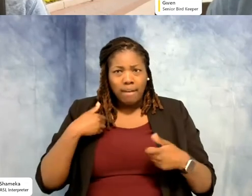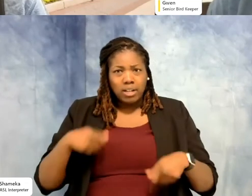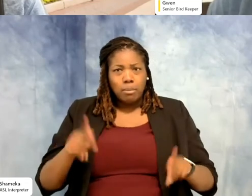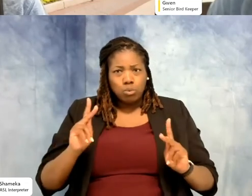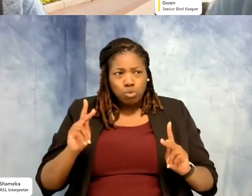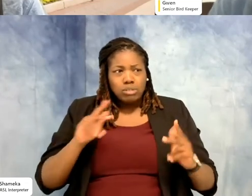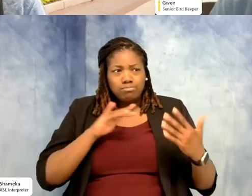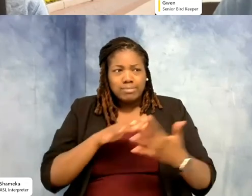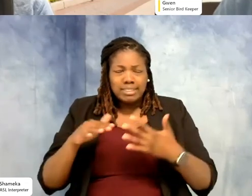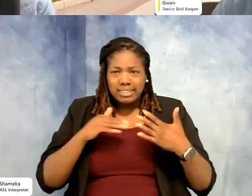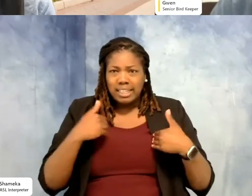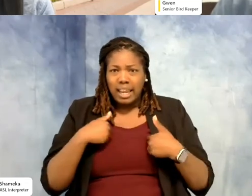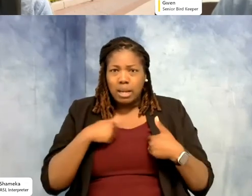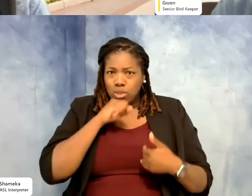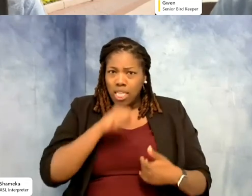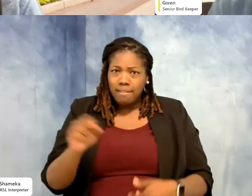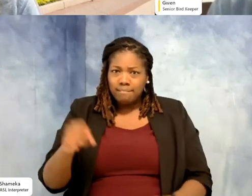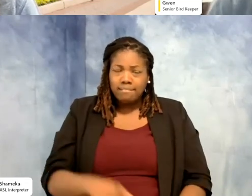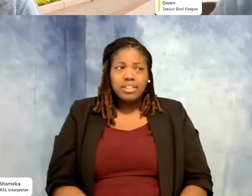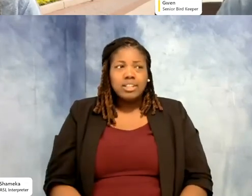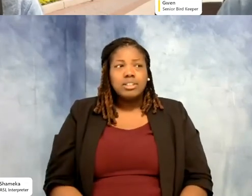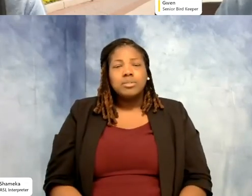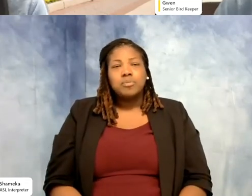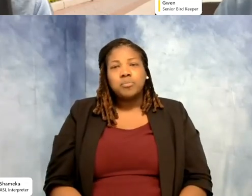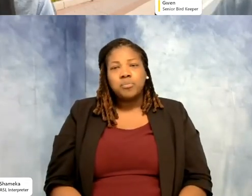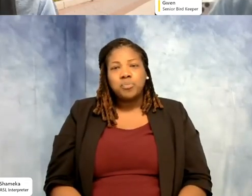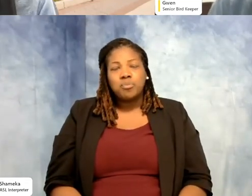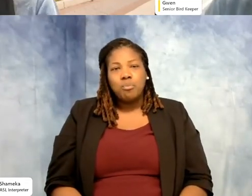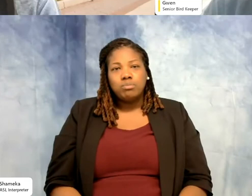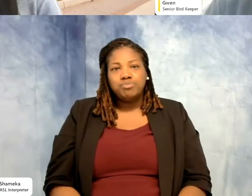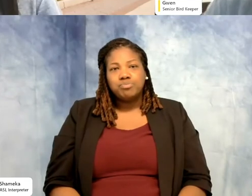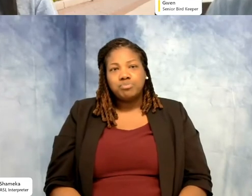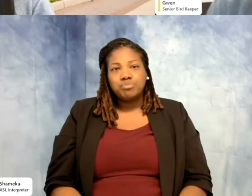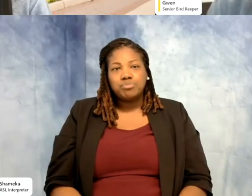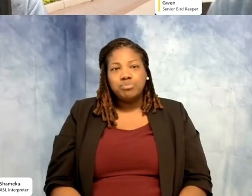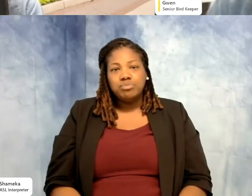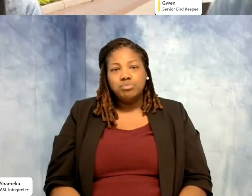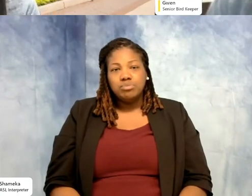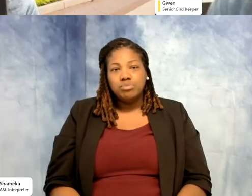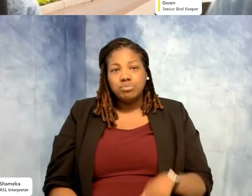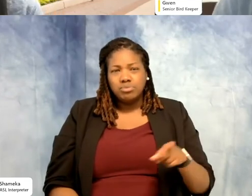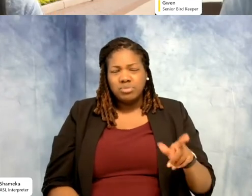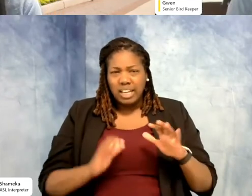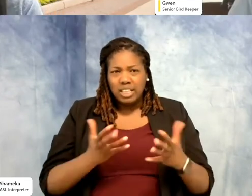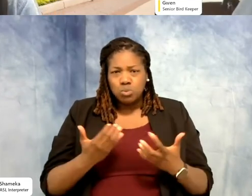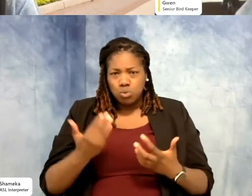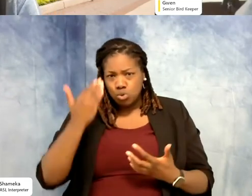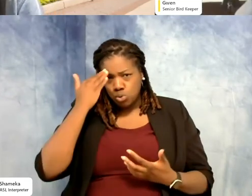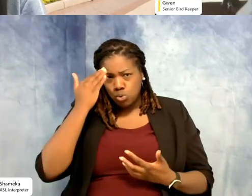study their animals that they love. >>Shellie: Fantastic. Miss Pearson's class wants to know, how do you keep